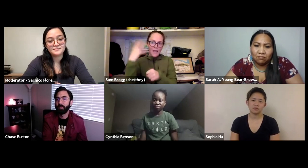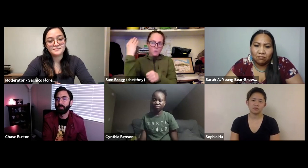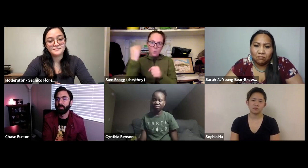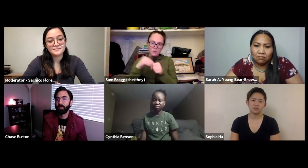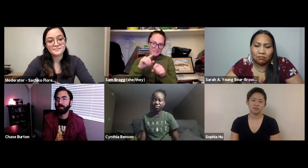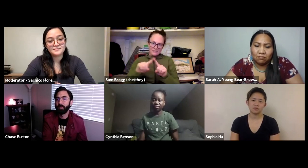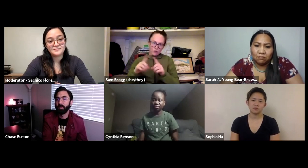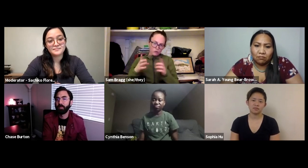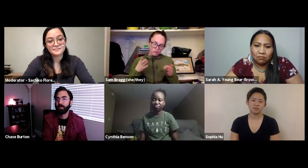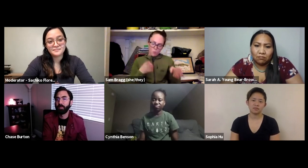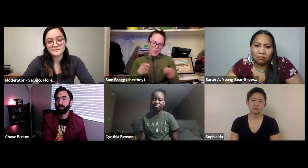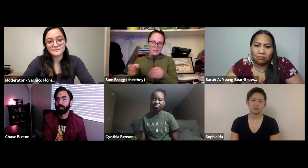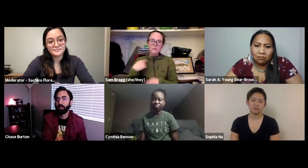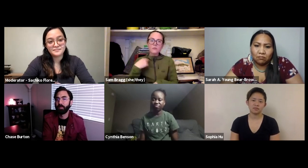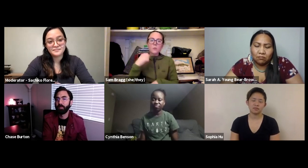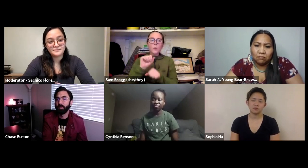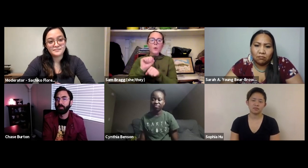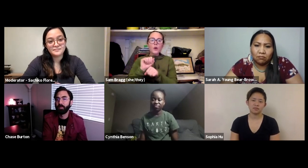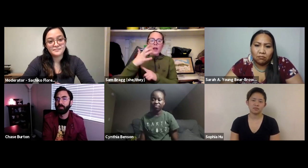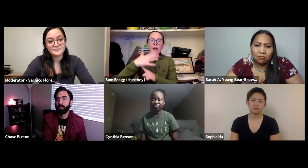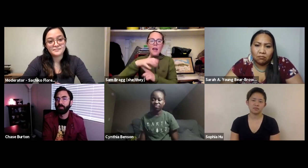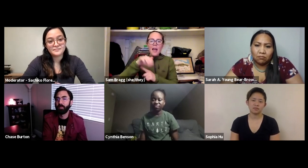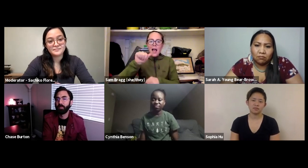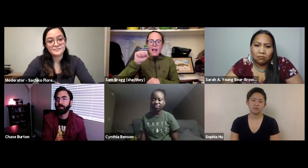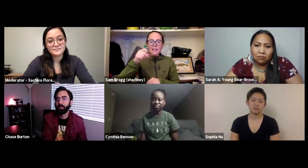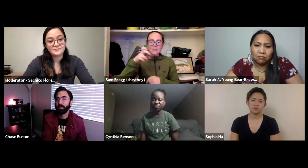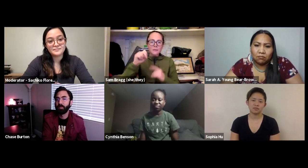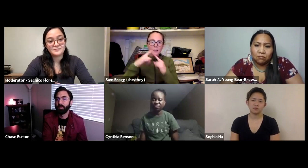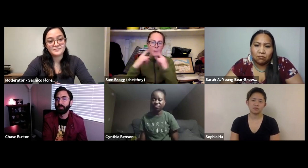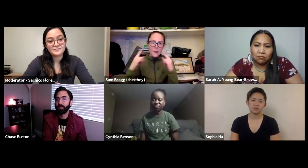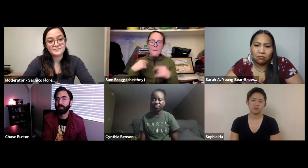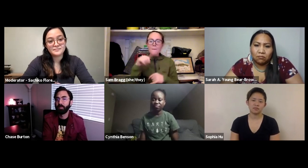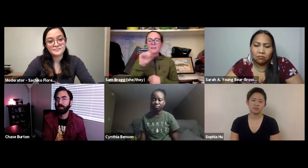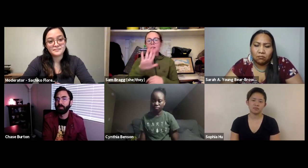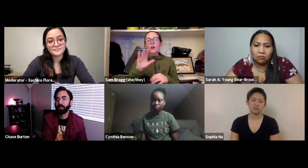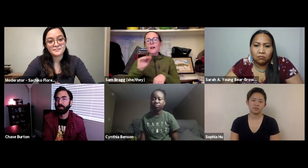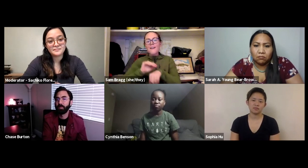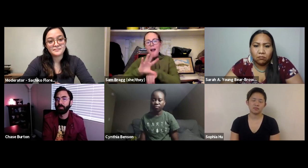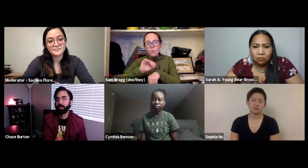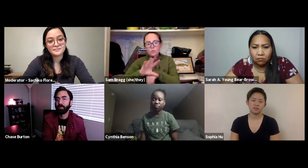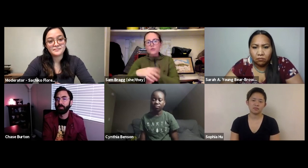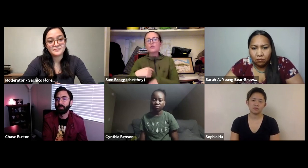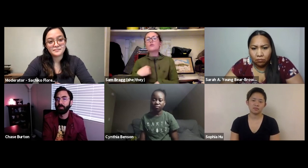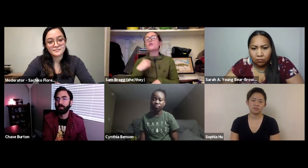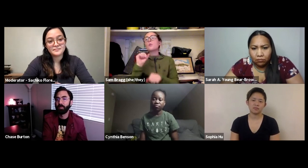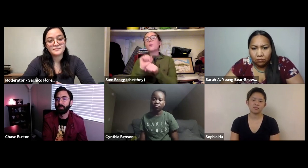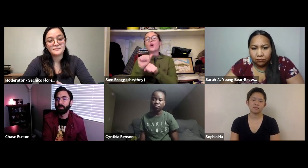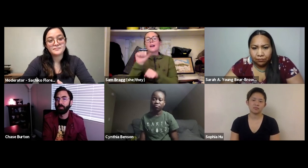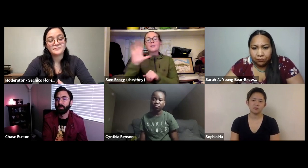I found a way to be involved with the outdoors in many different ways. I've worked at Aspen